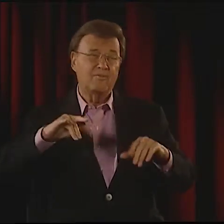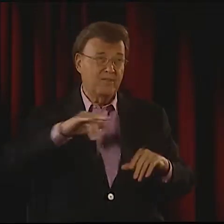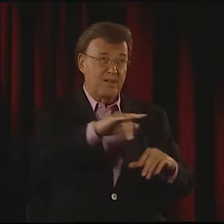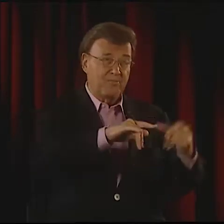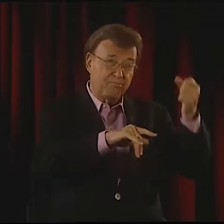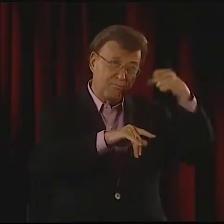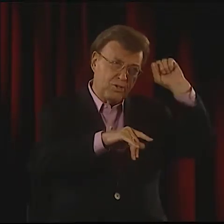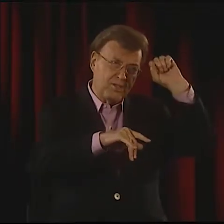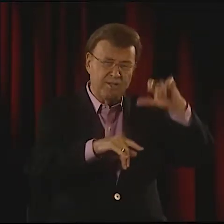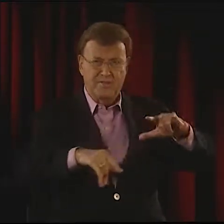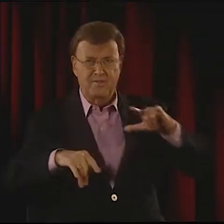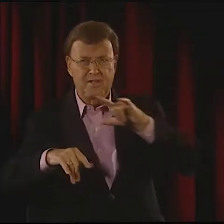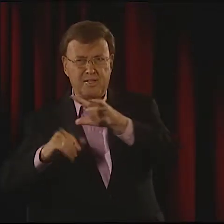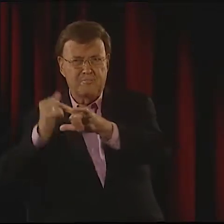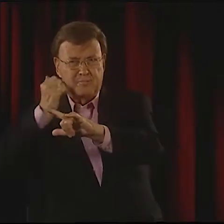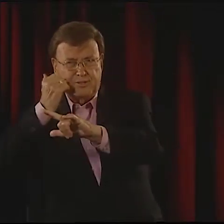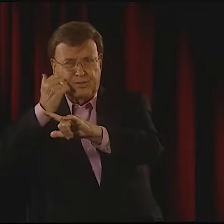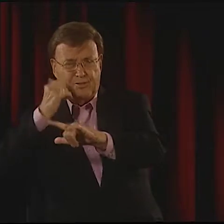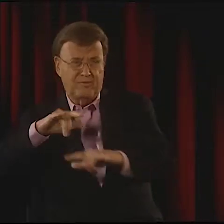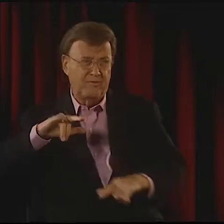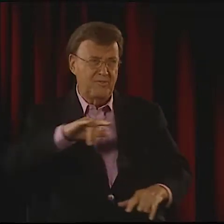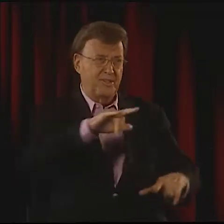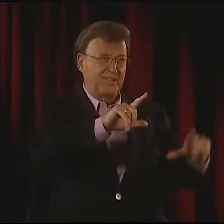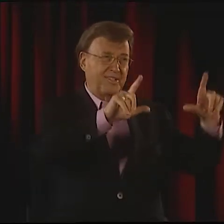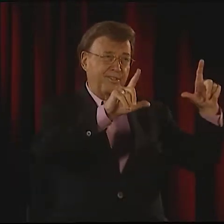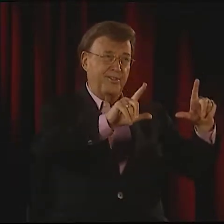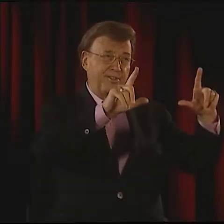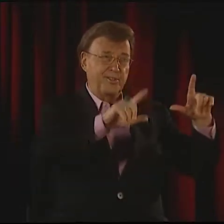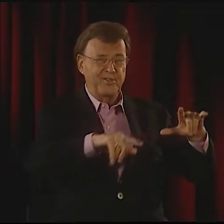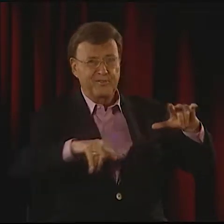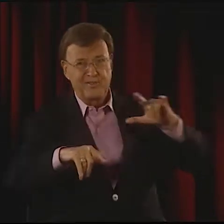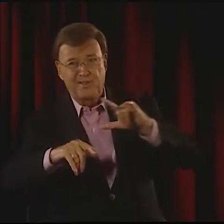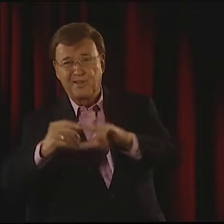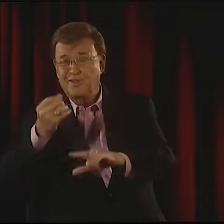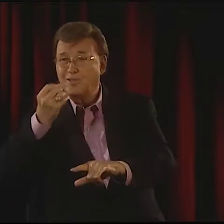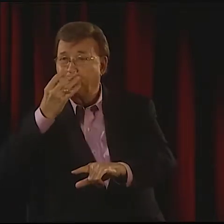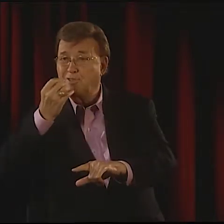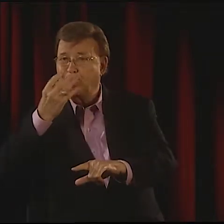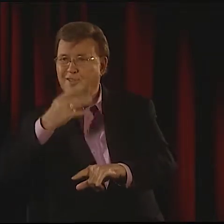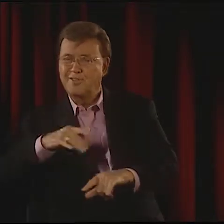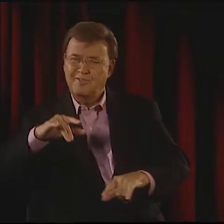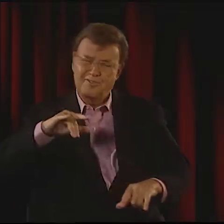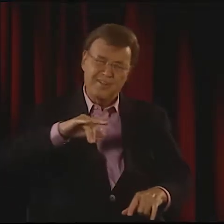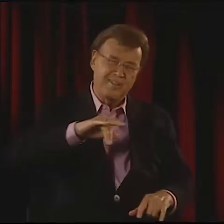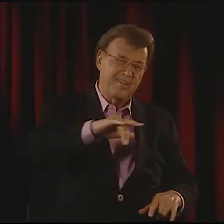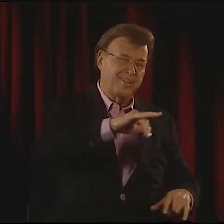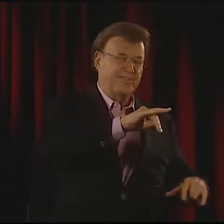FLY TO SWEDEN, TO MOSCOW, TO LONDON. FLY, FLY, FLY.